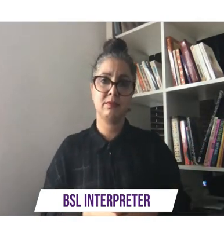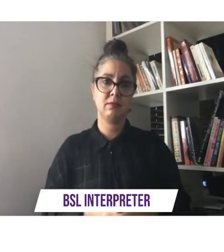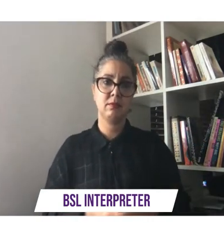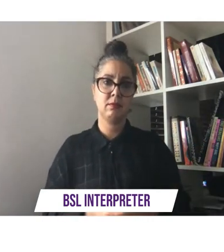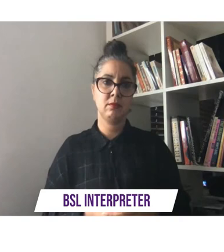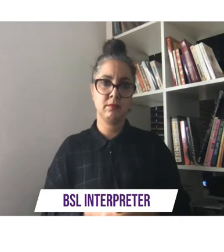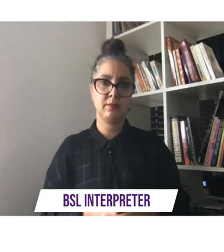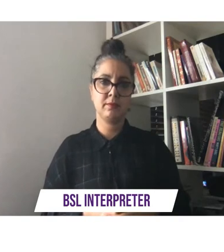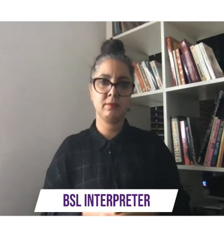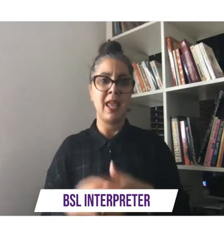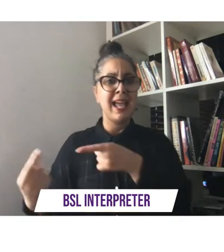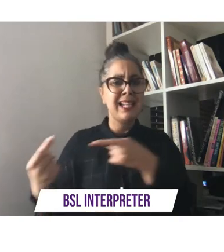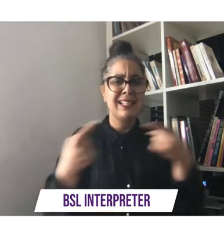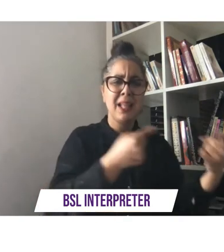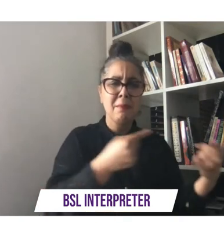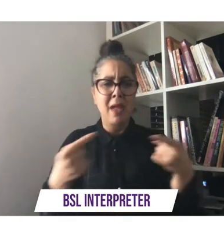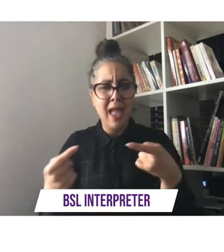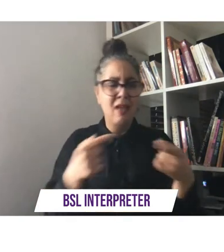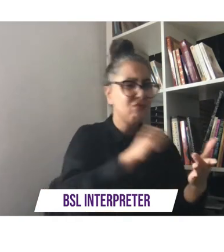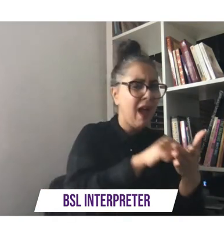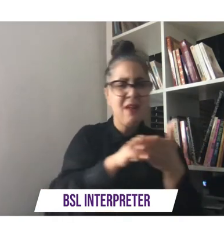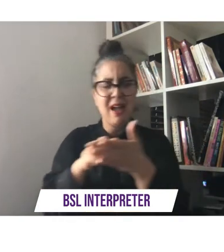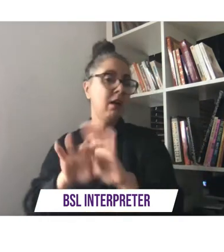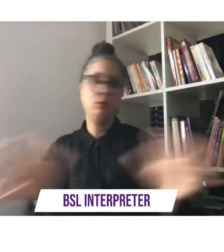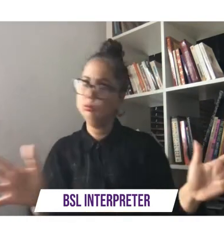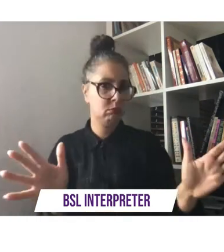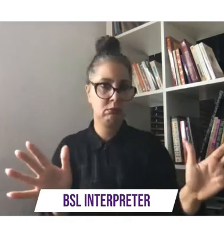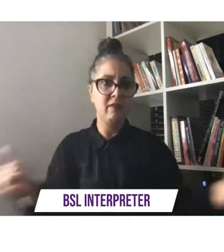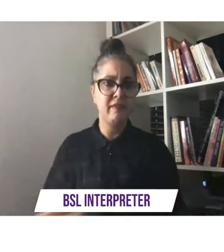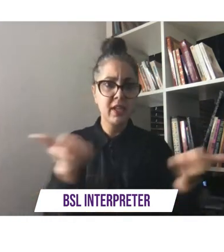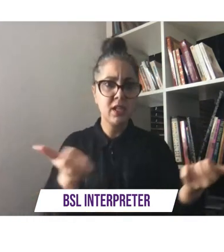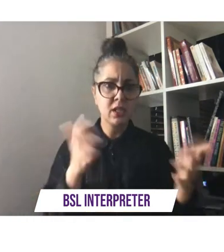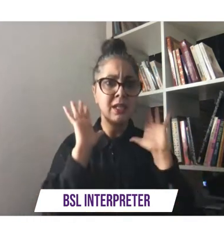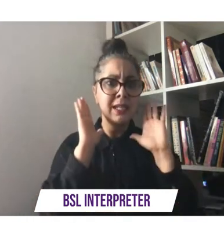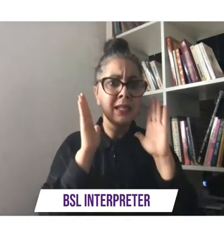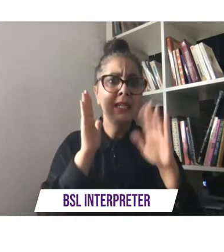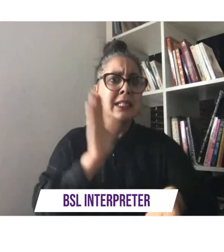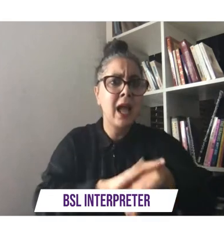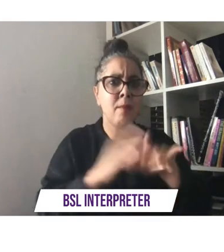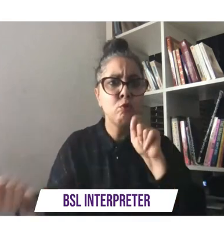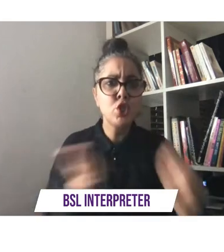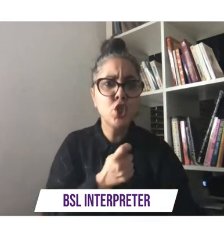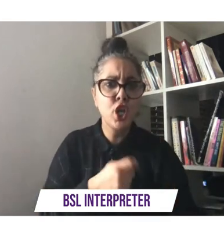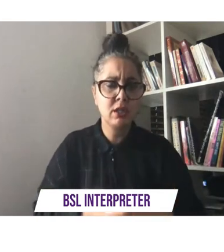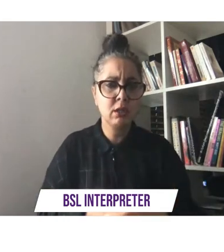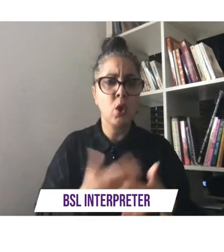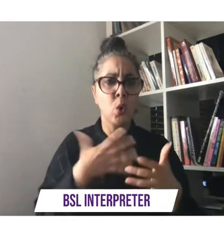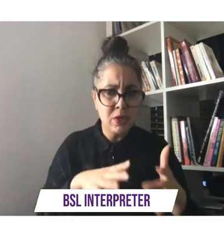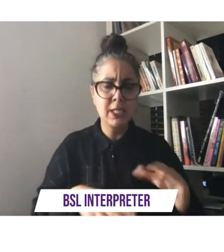but this is a call to action this is a call for change and we need active allyship to support